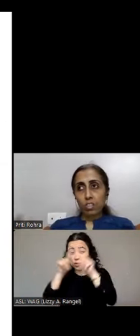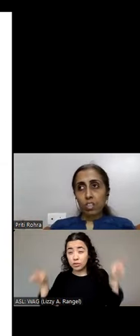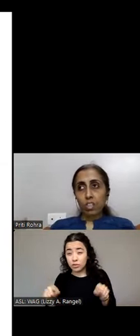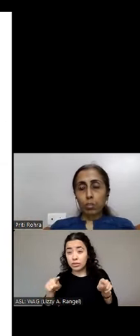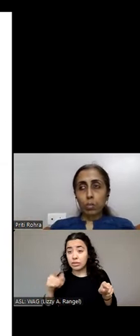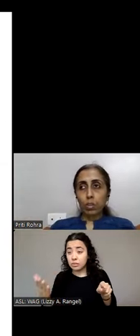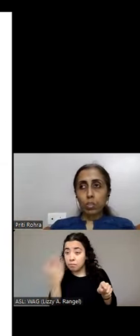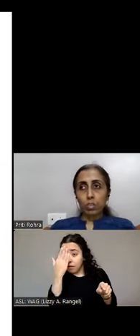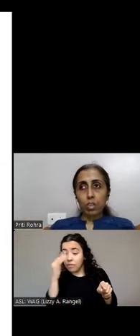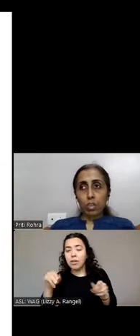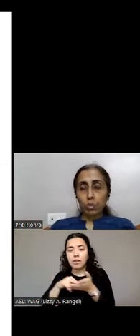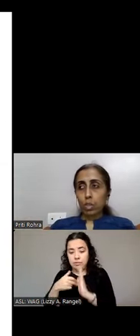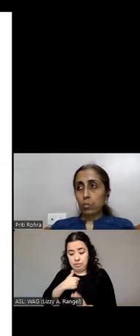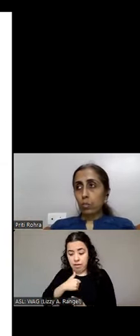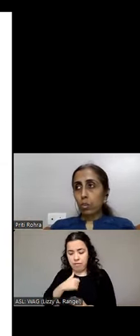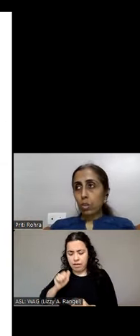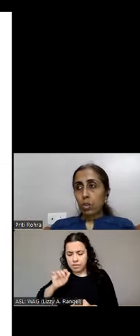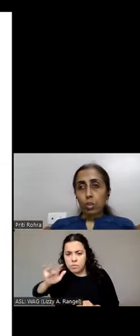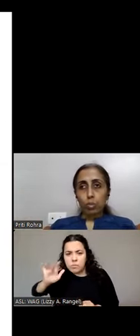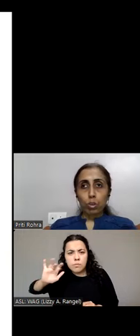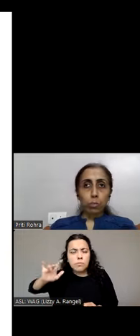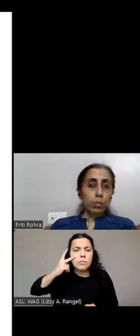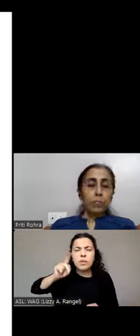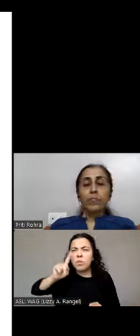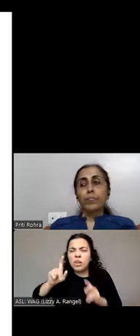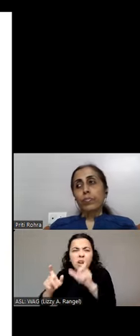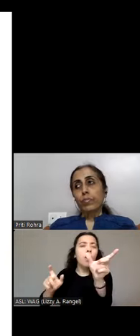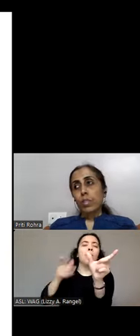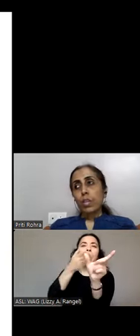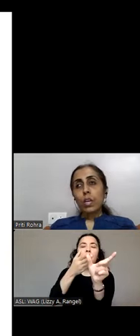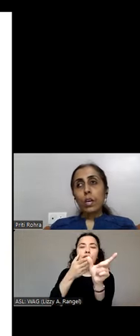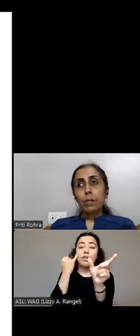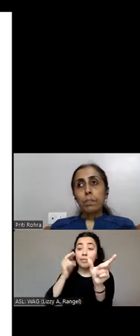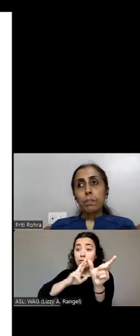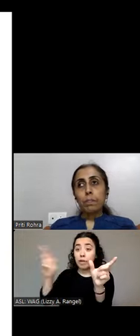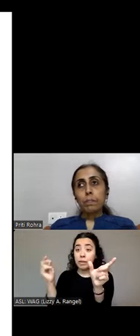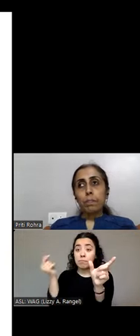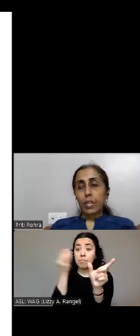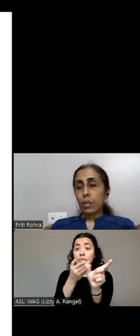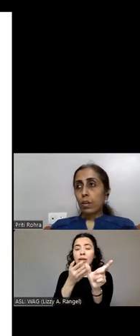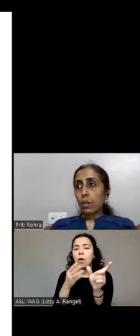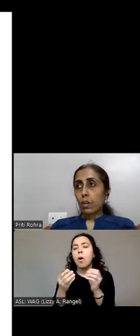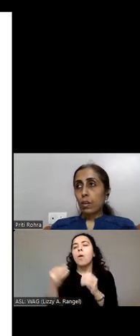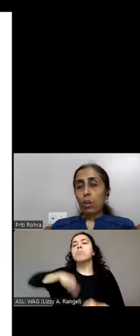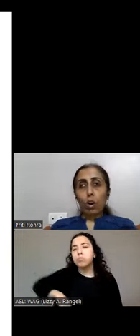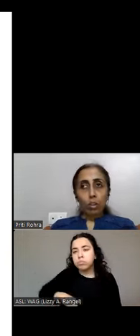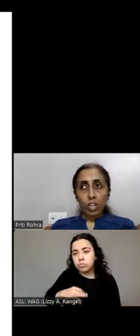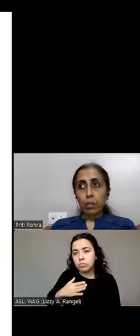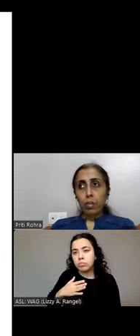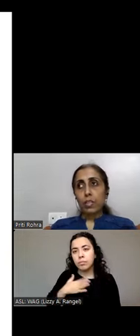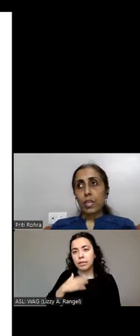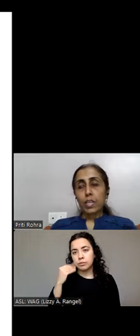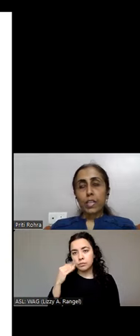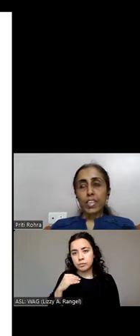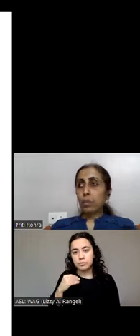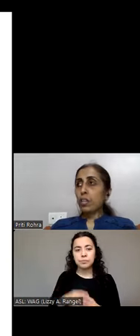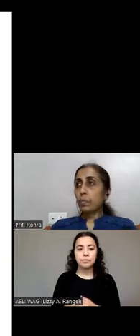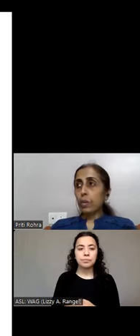then the experience is much more suitable. When a long table is there and it has multiple